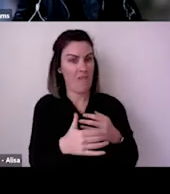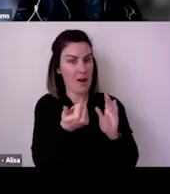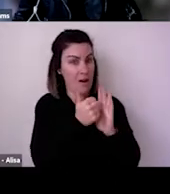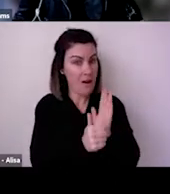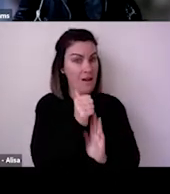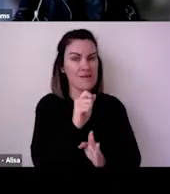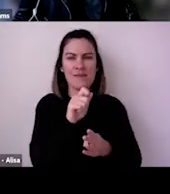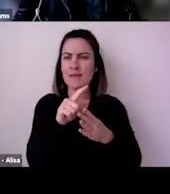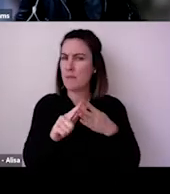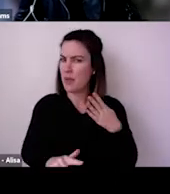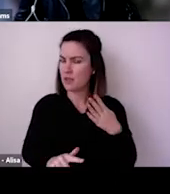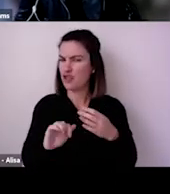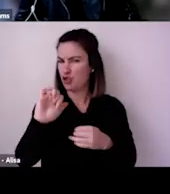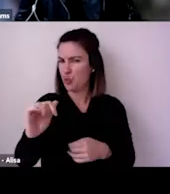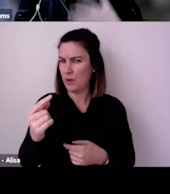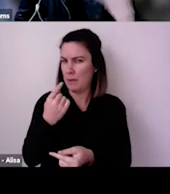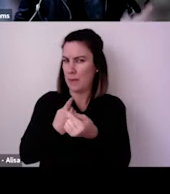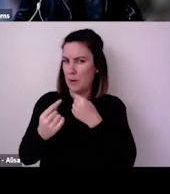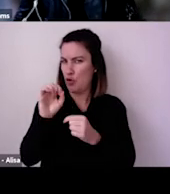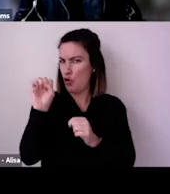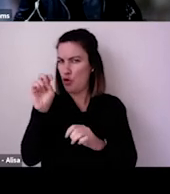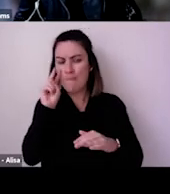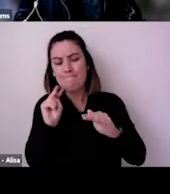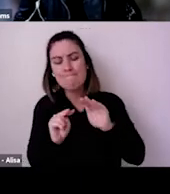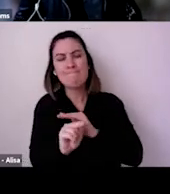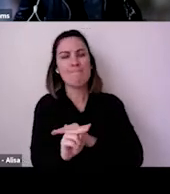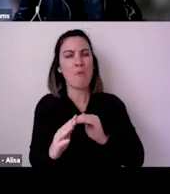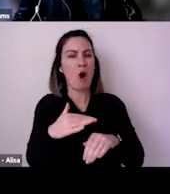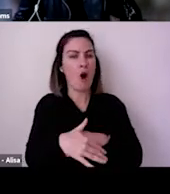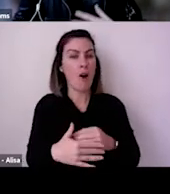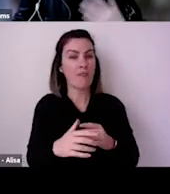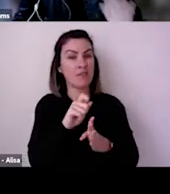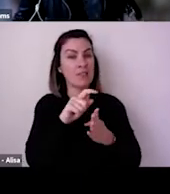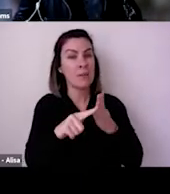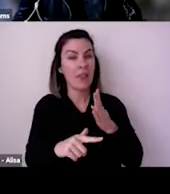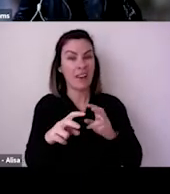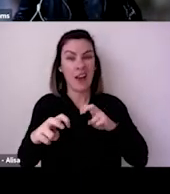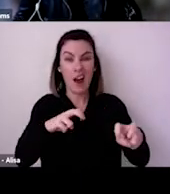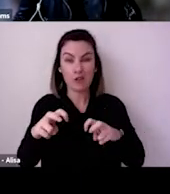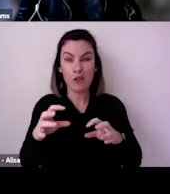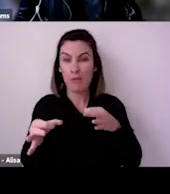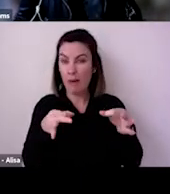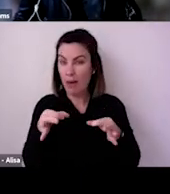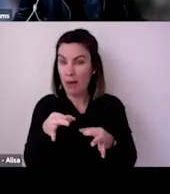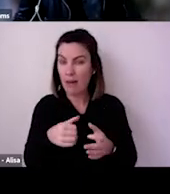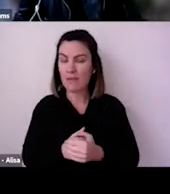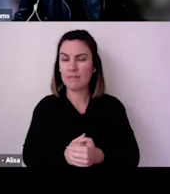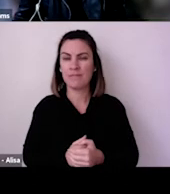Australia for quickly supporting the study and quickly realising that audiences will have their own ideas and their own feelings about going out again, both countries.